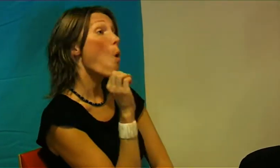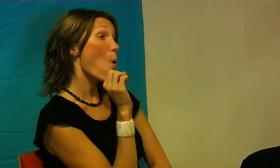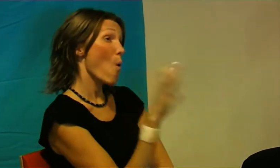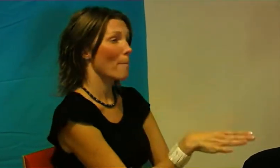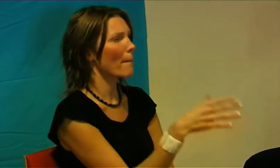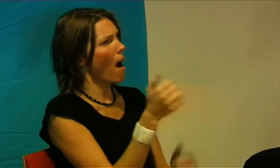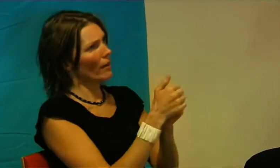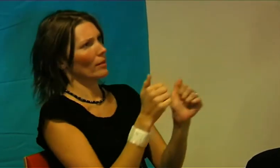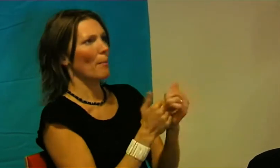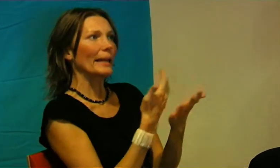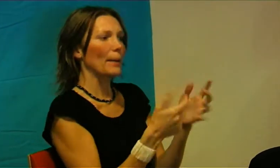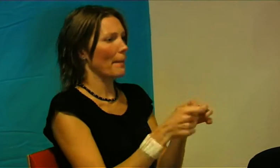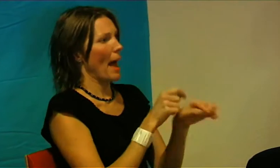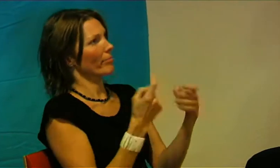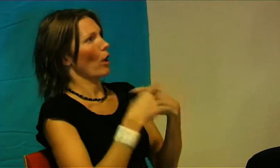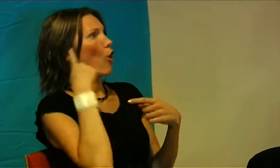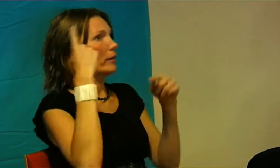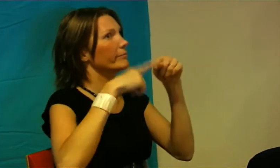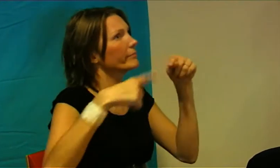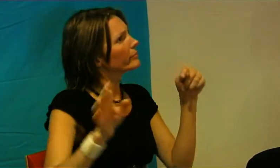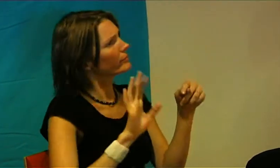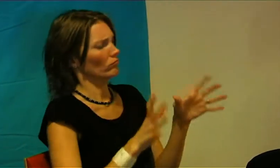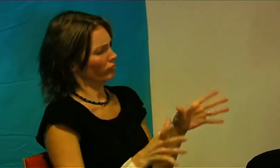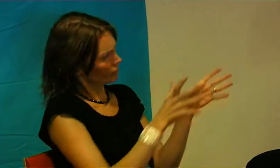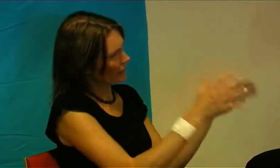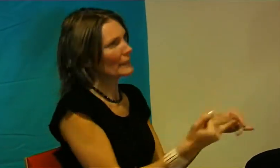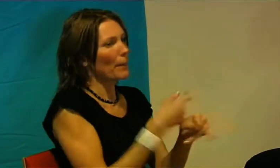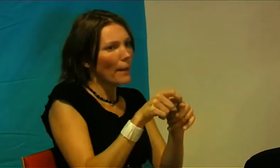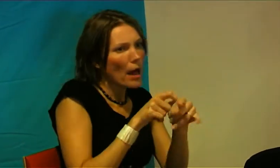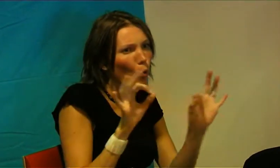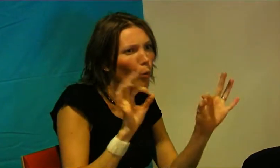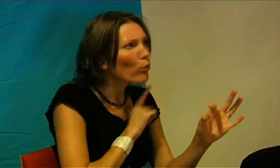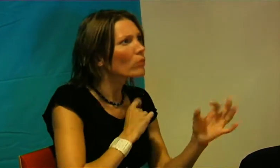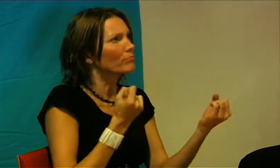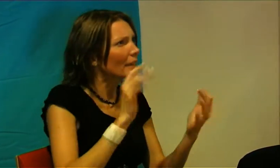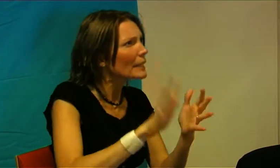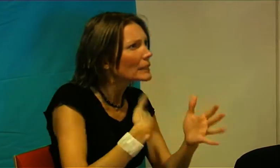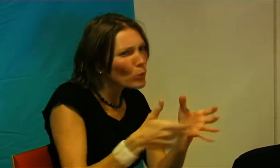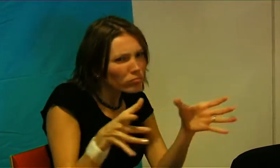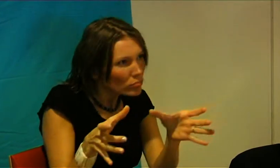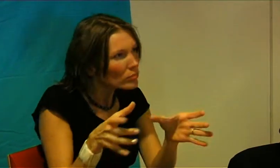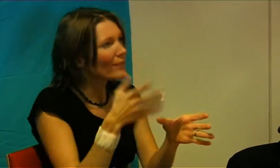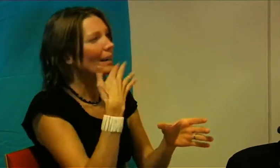If handicap is not measured from hearing- but from Sign Language knowledges-